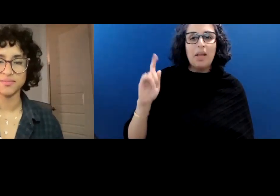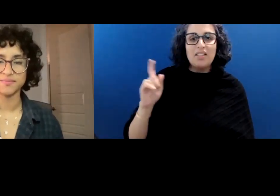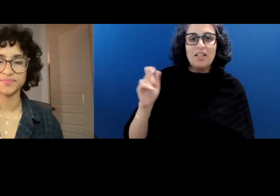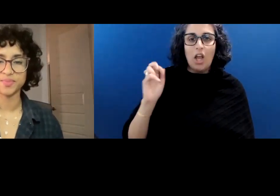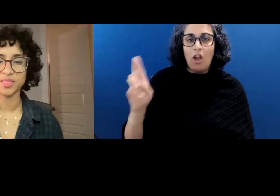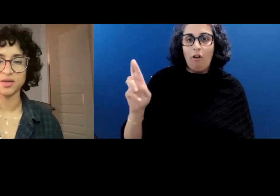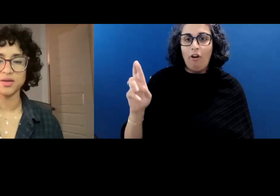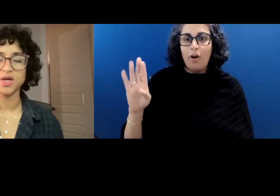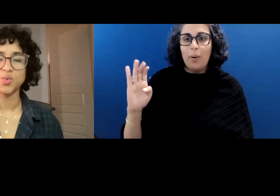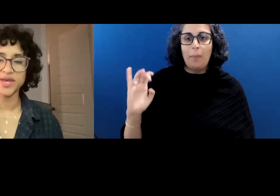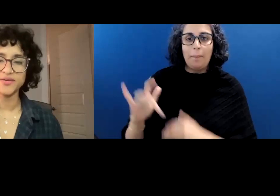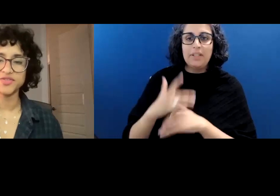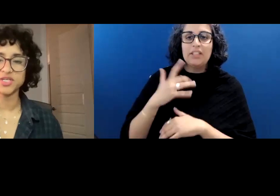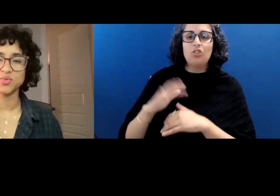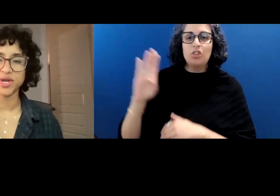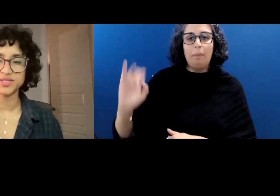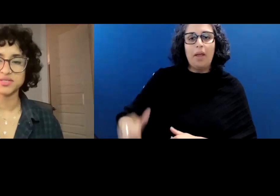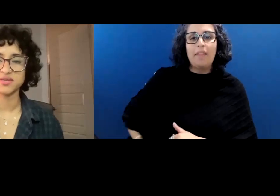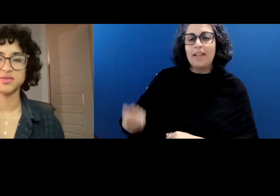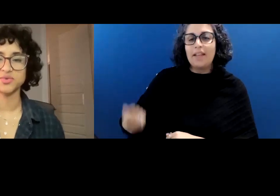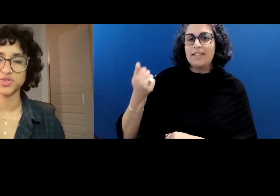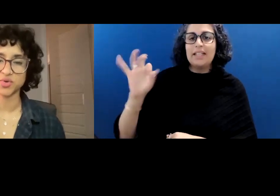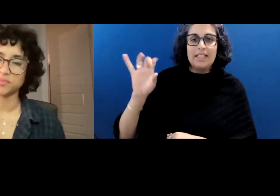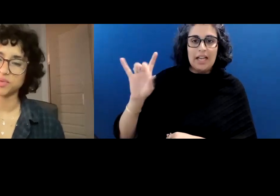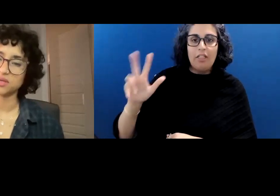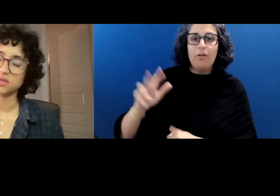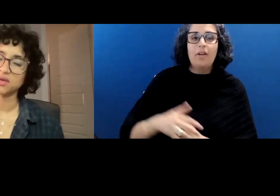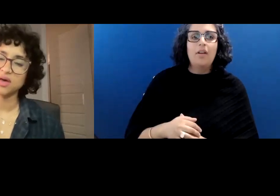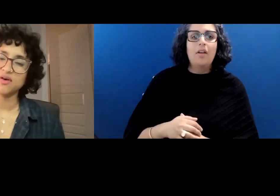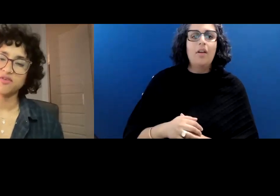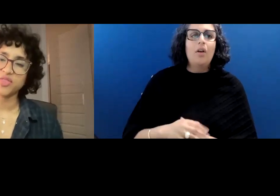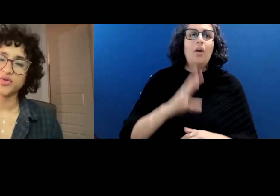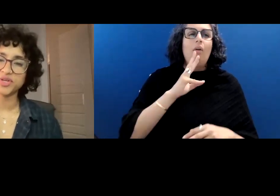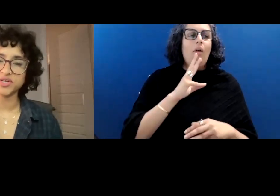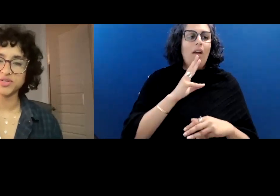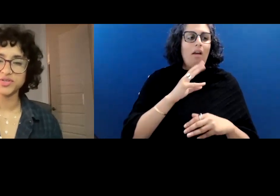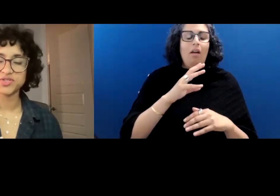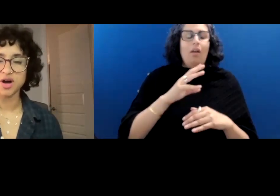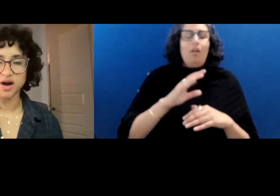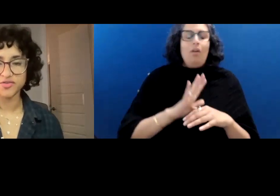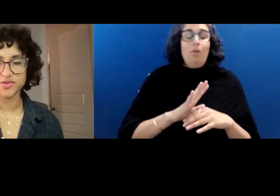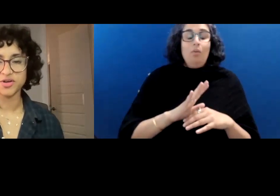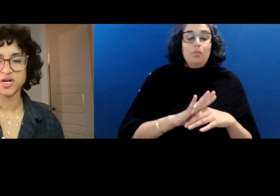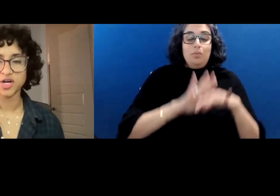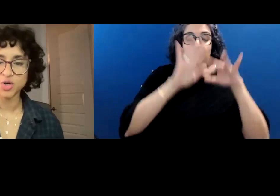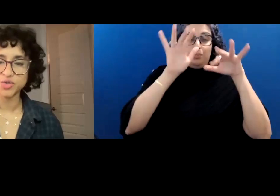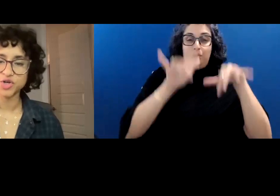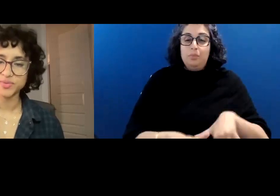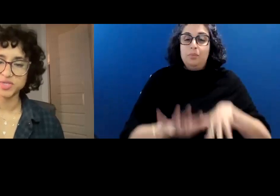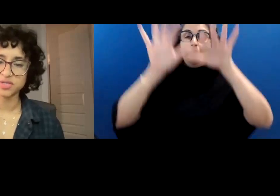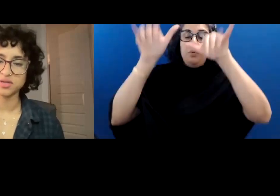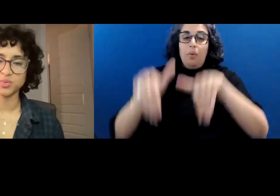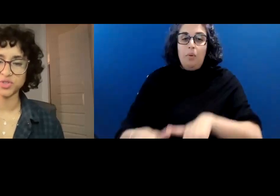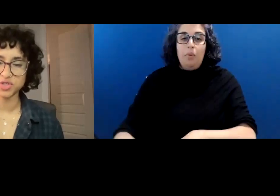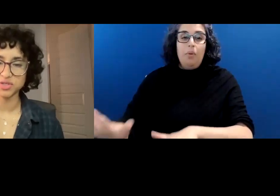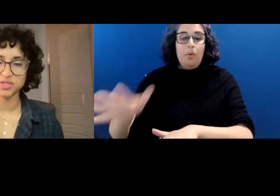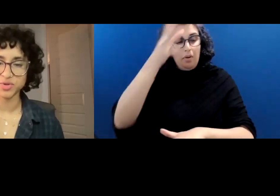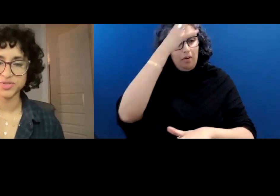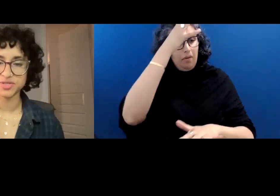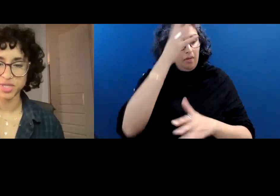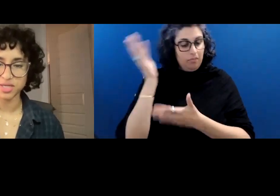Waves, erase, then restore me. Father kneels to offer a cone crimson, with chili-roasted